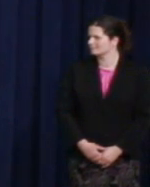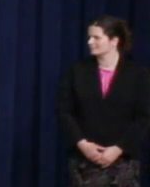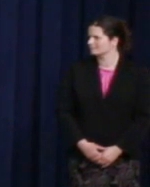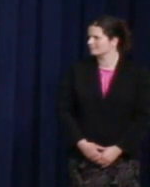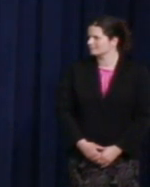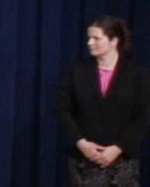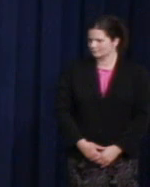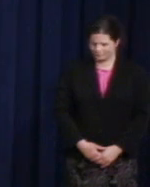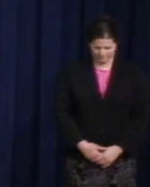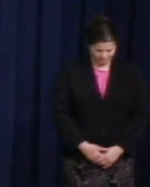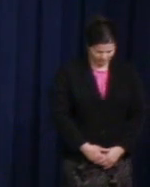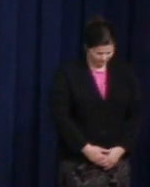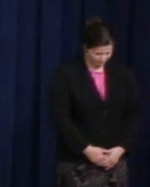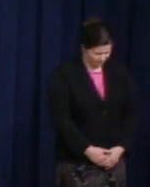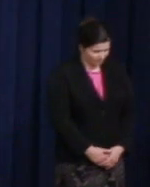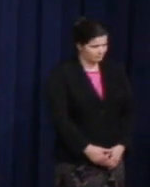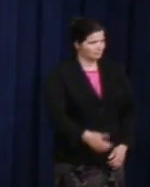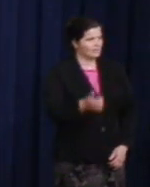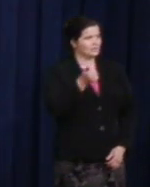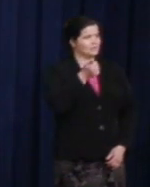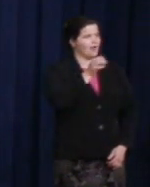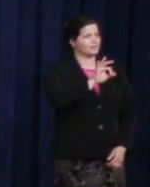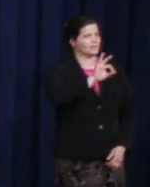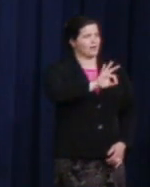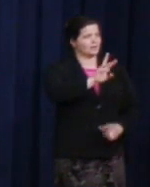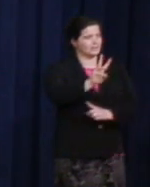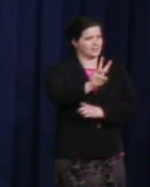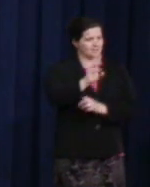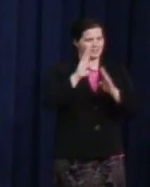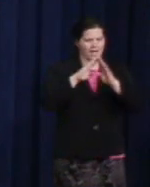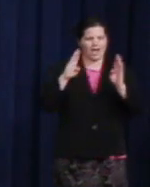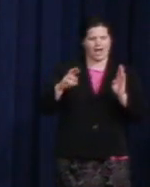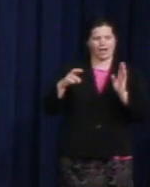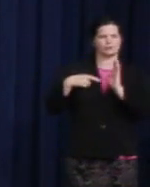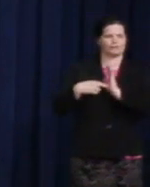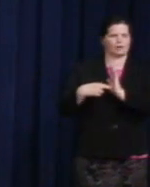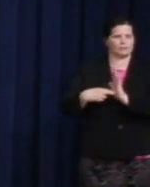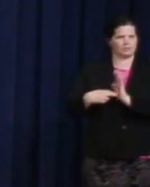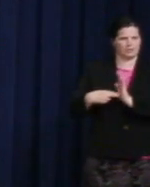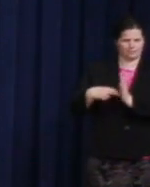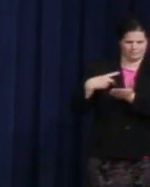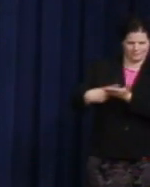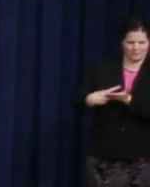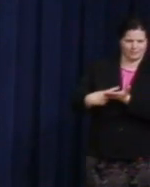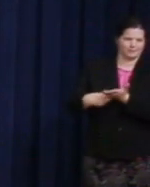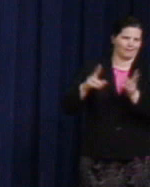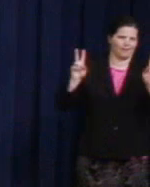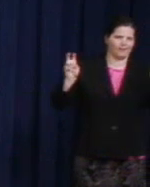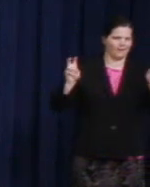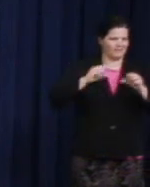Gatum Rogaban: In 1996, when the House of Representatives took up the so-called Defense of Marriage Act, Congressman John Lewis stood in opposition.